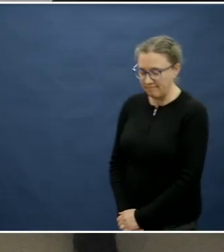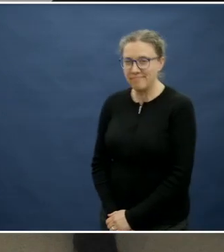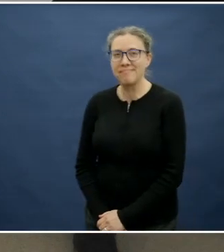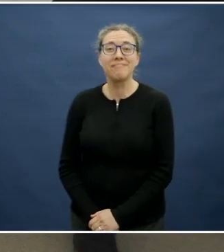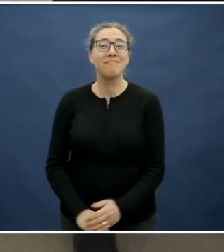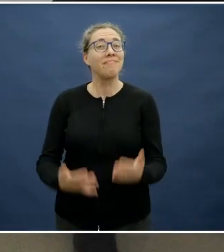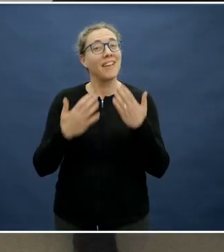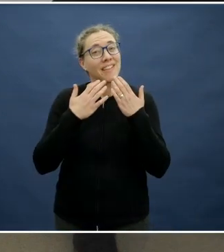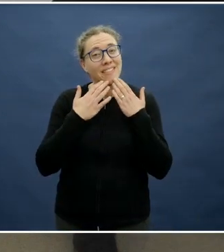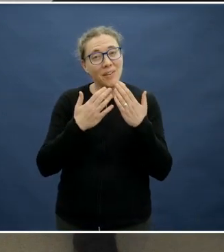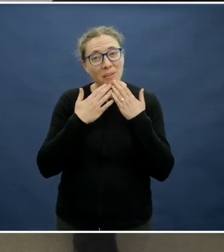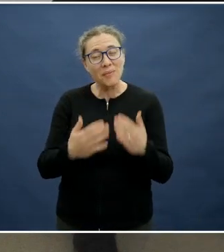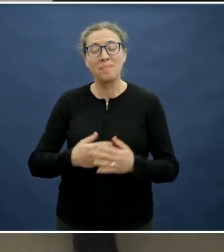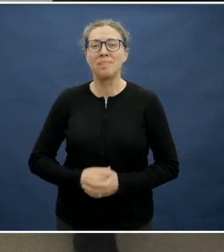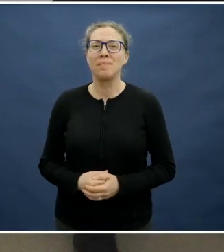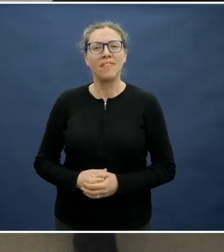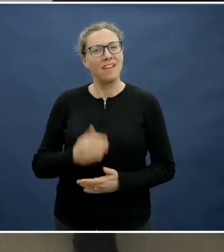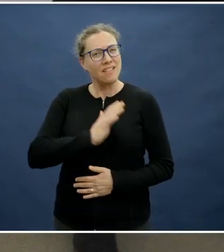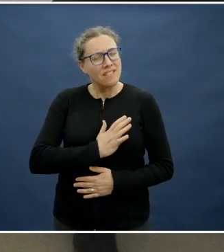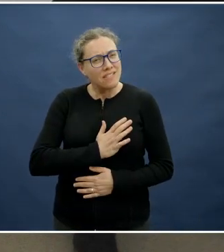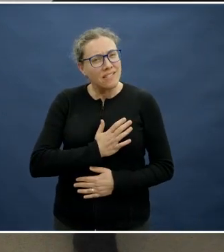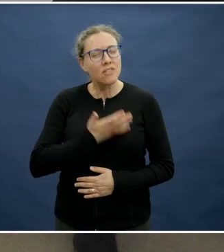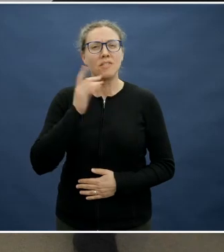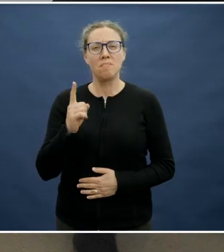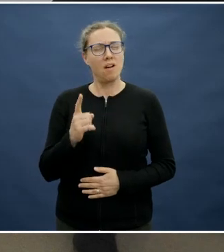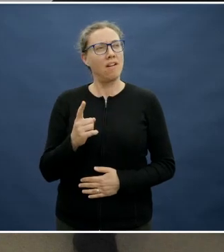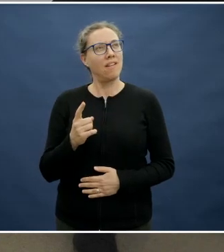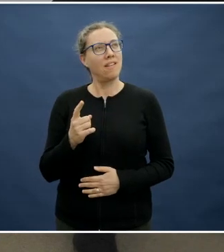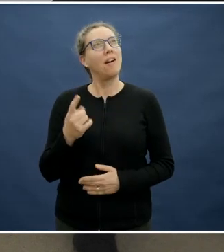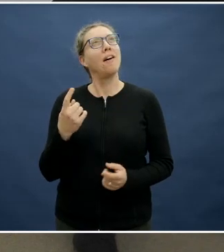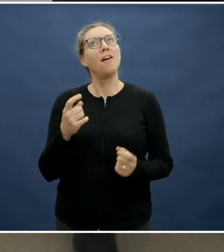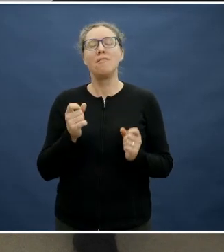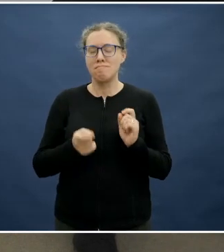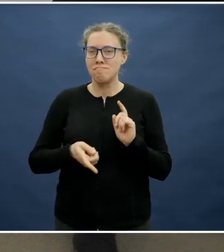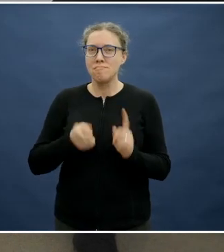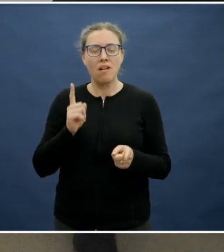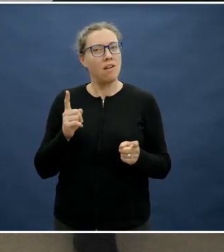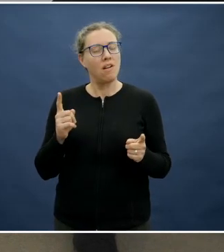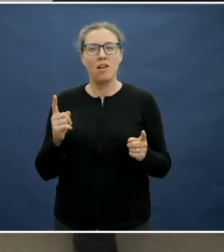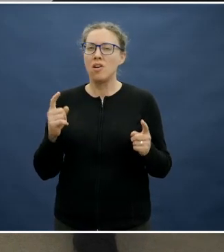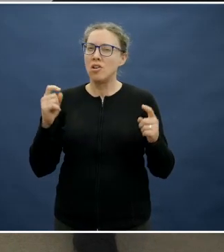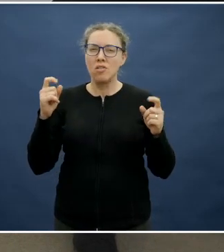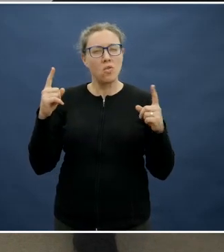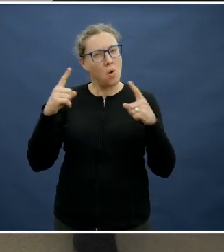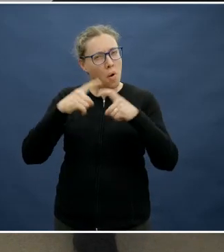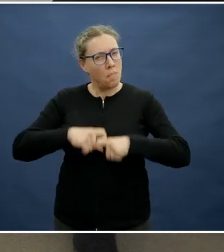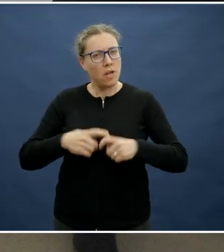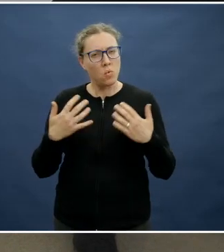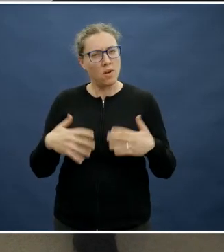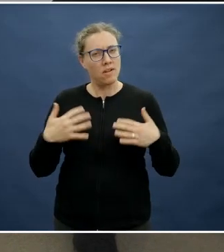That was actually not just fascinating but it's far more complex than what one might imagine at the first hurdle.